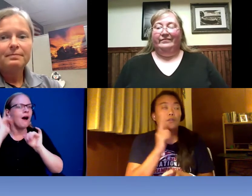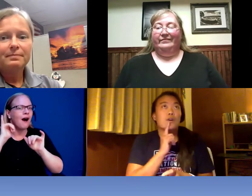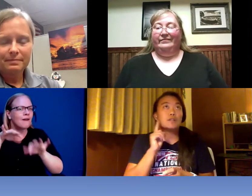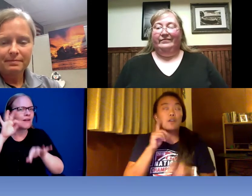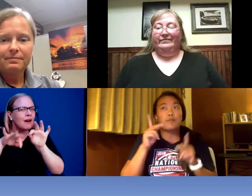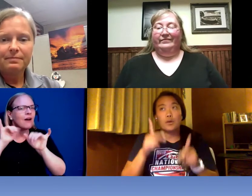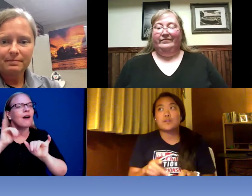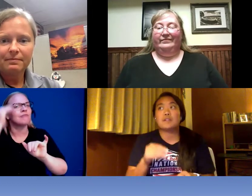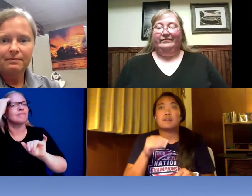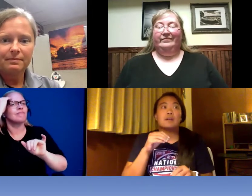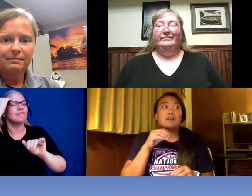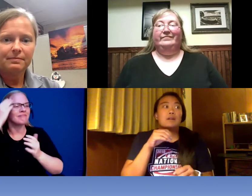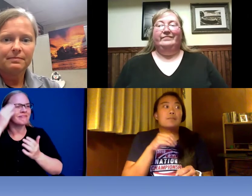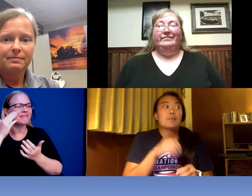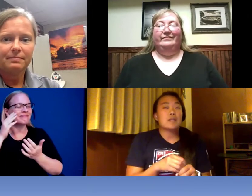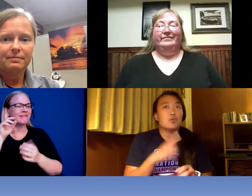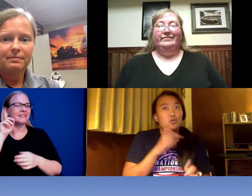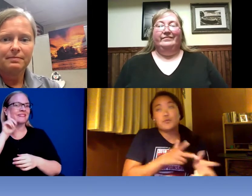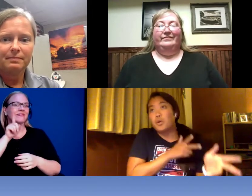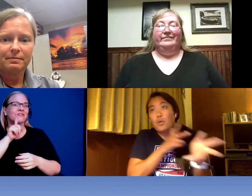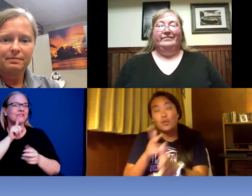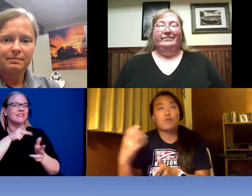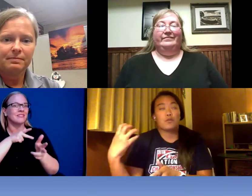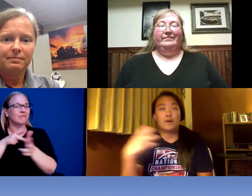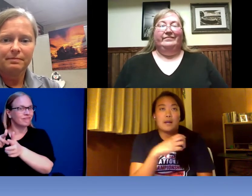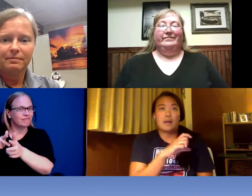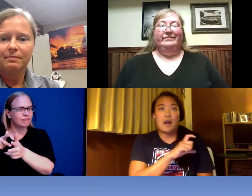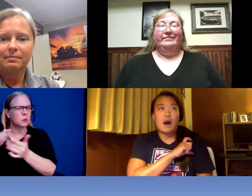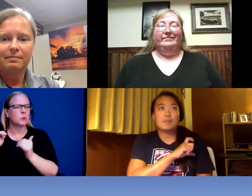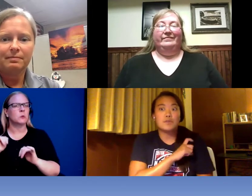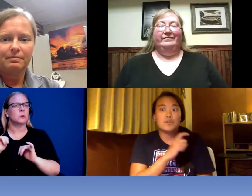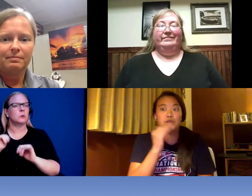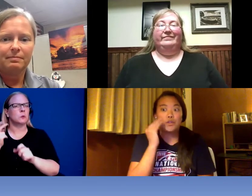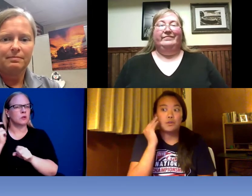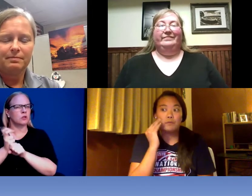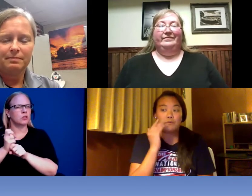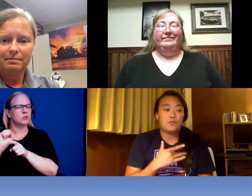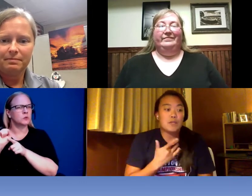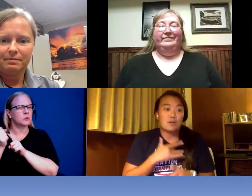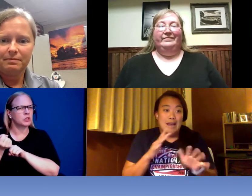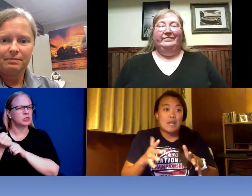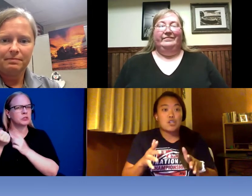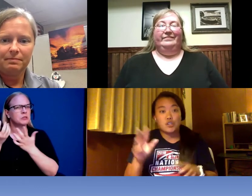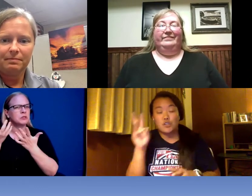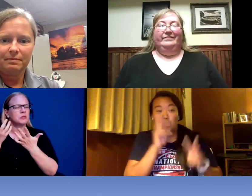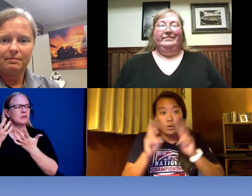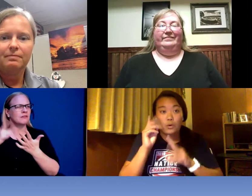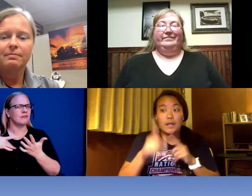for a deaf person who is pulled over by a cop to feel anxious or worried